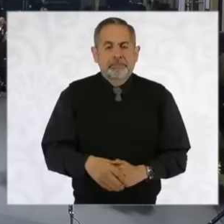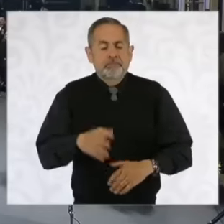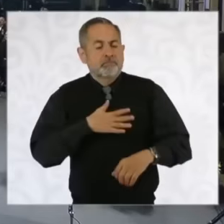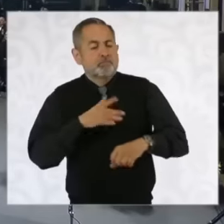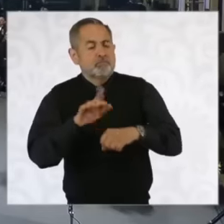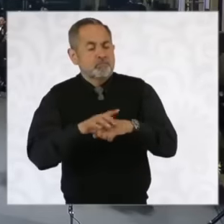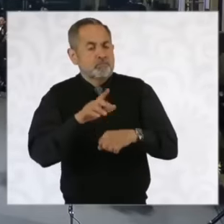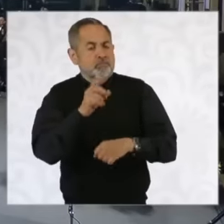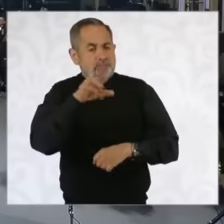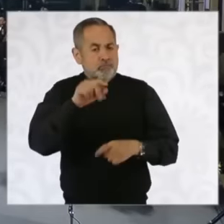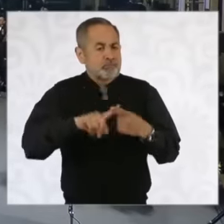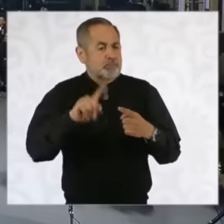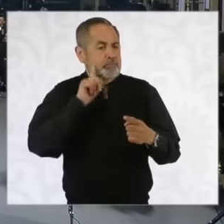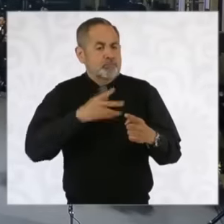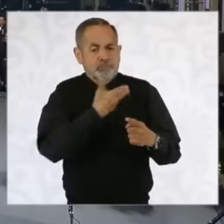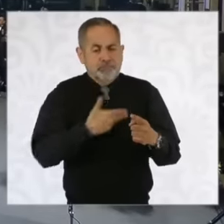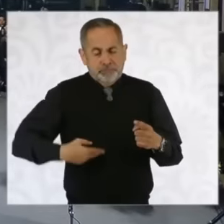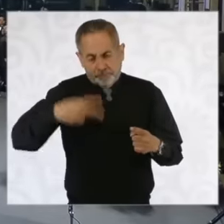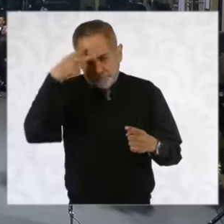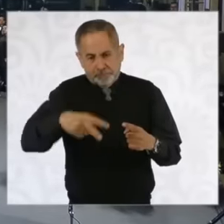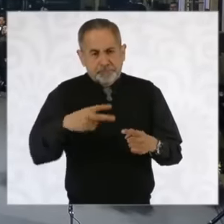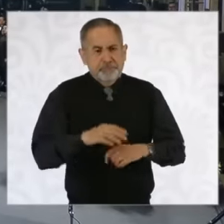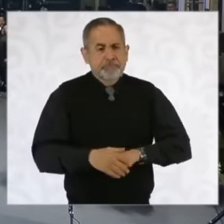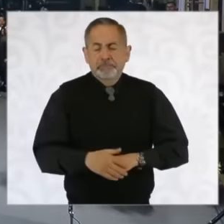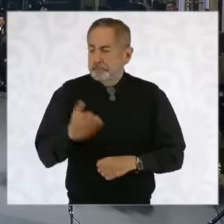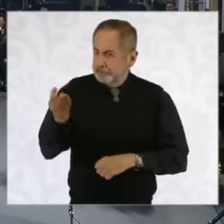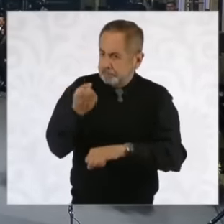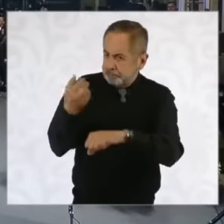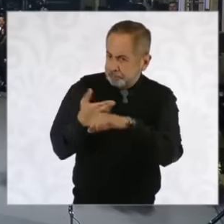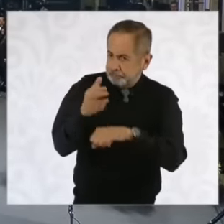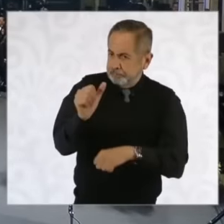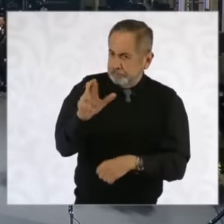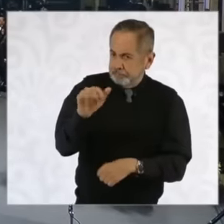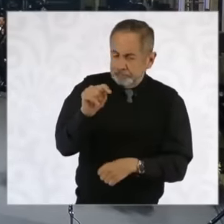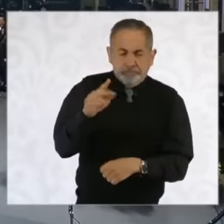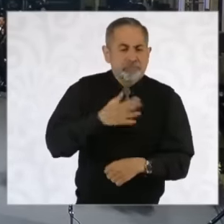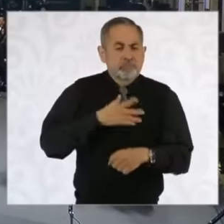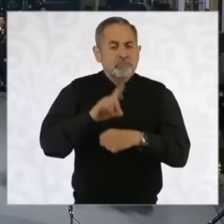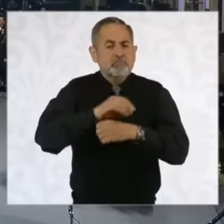president of the Republic, secretary Ariadna, good morning to all, sosimo Camacho,